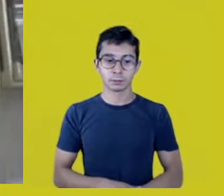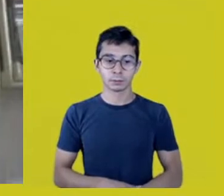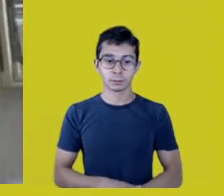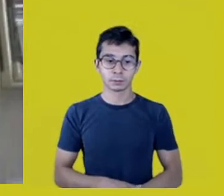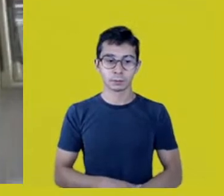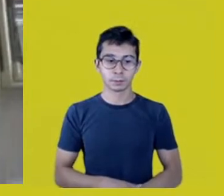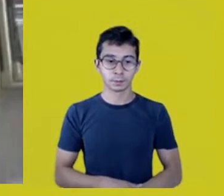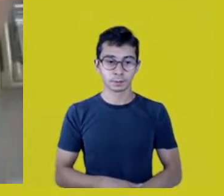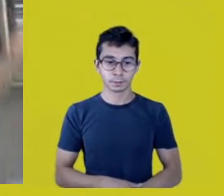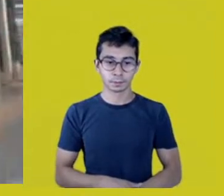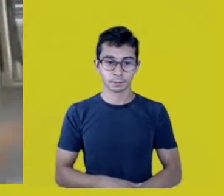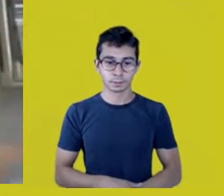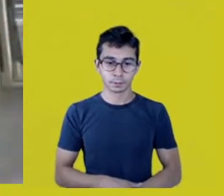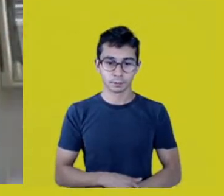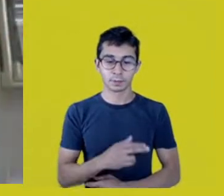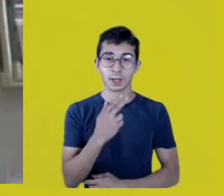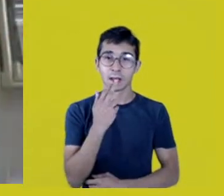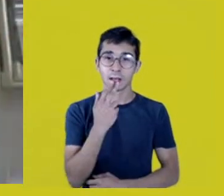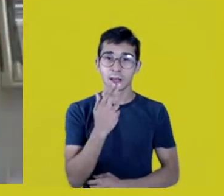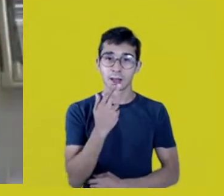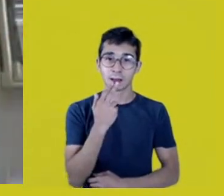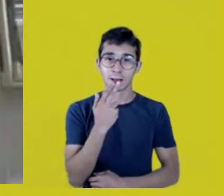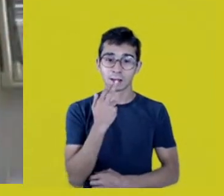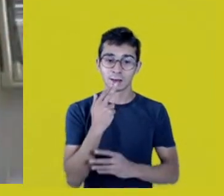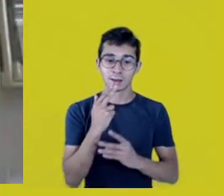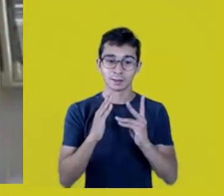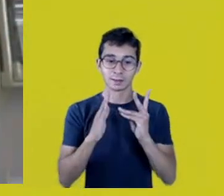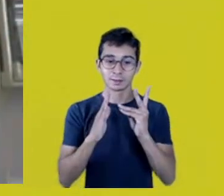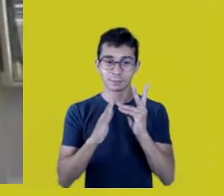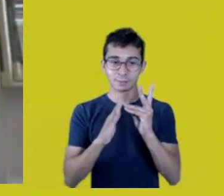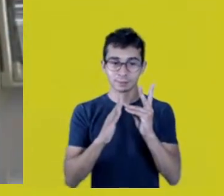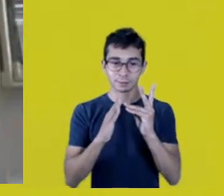Amazonize